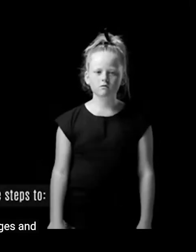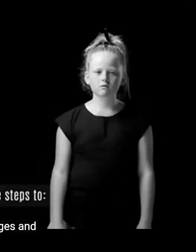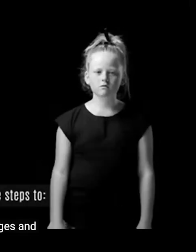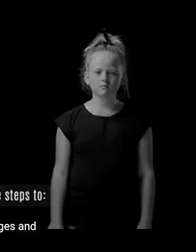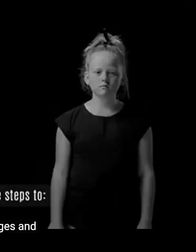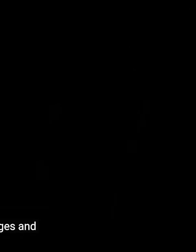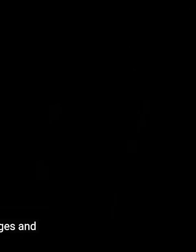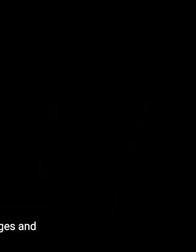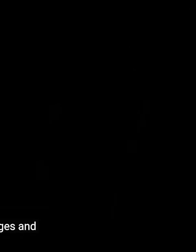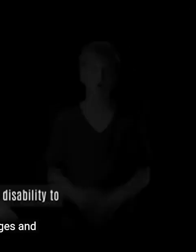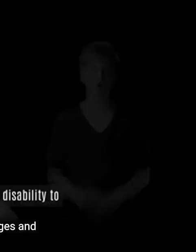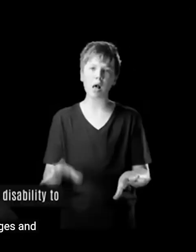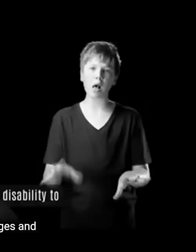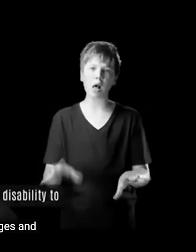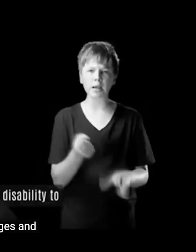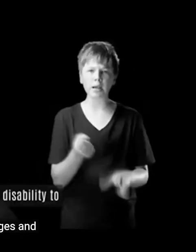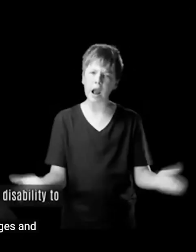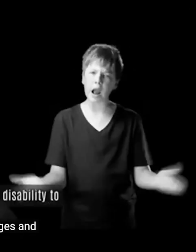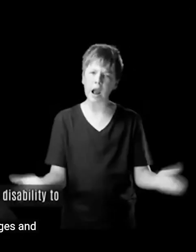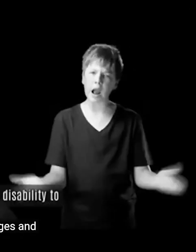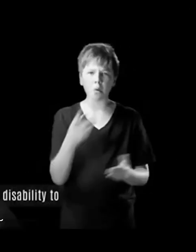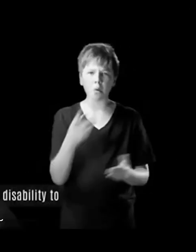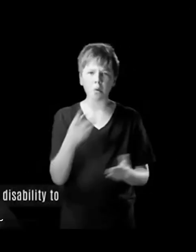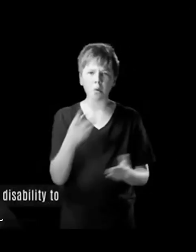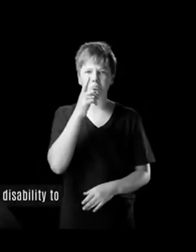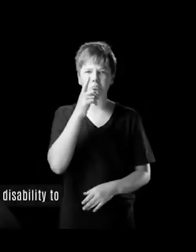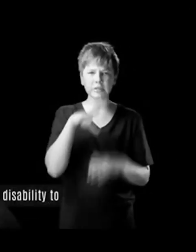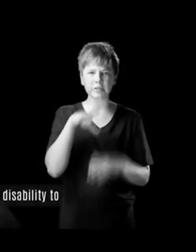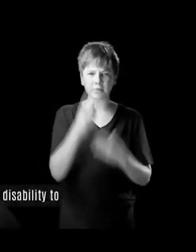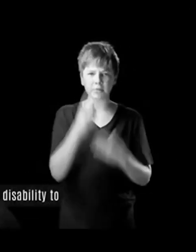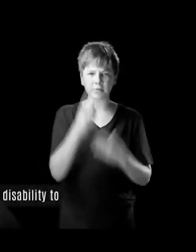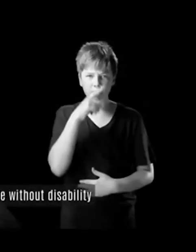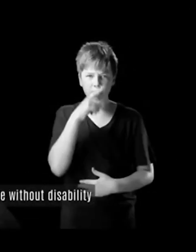encourage people with disability to take part in sports with